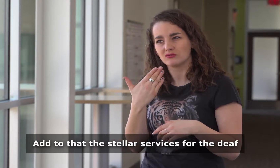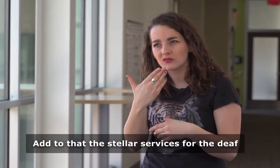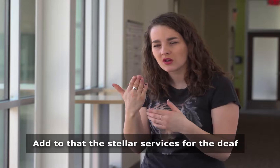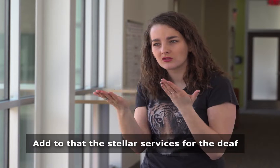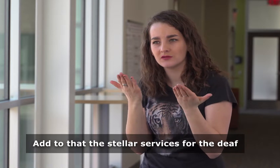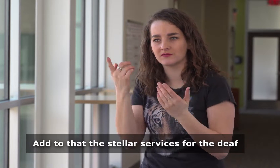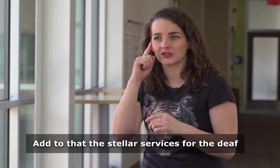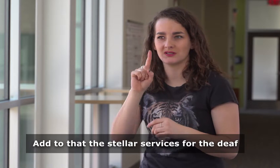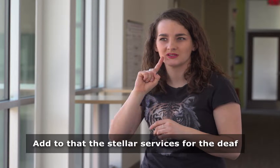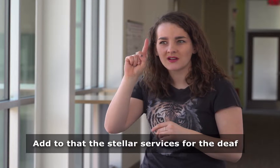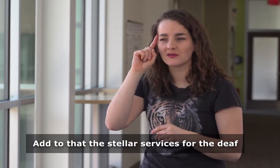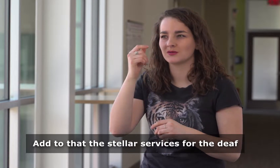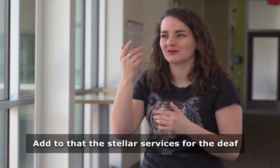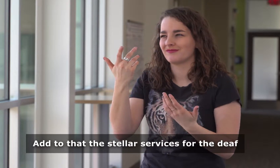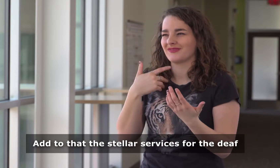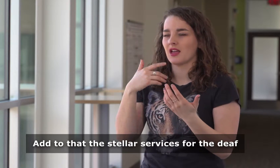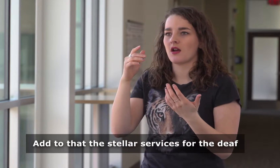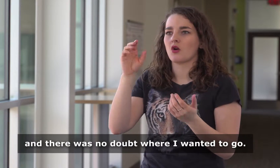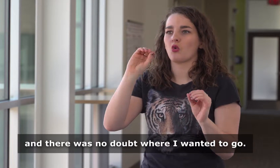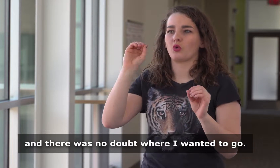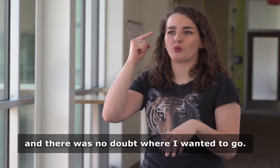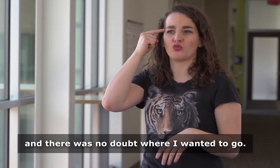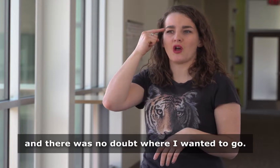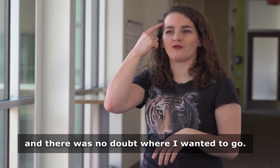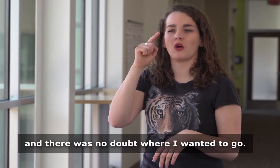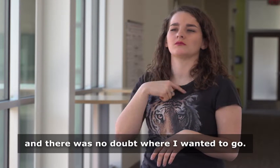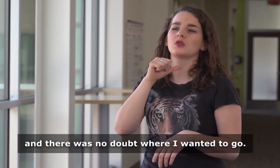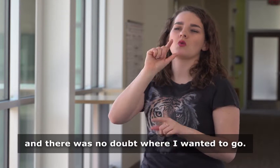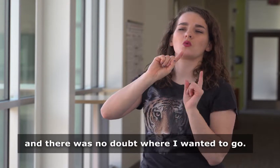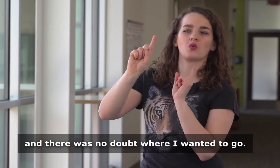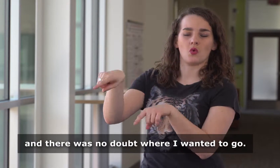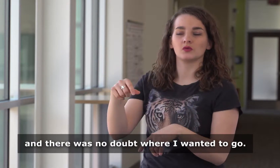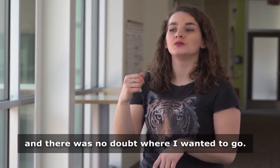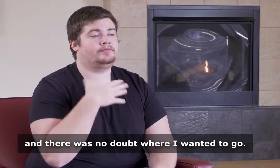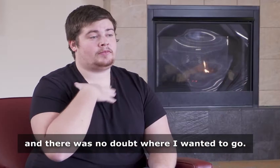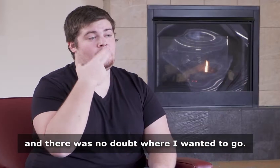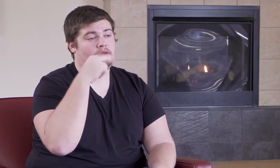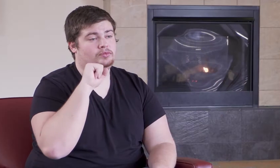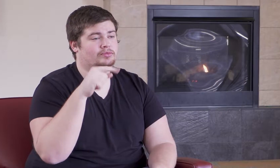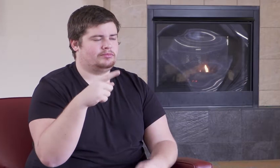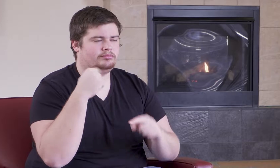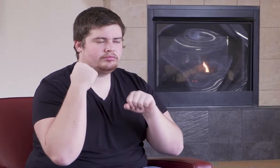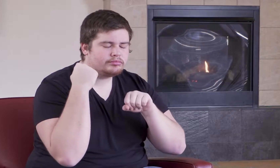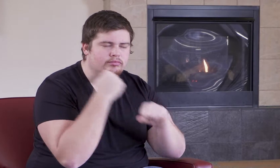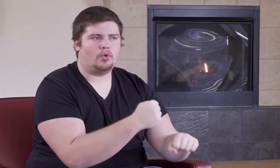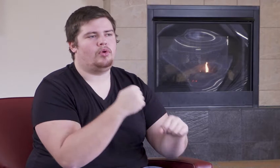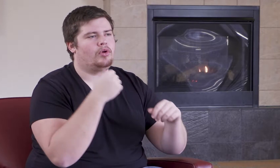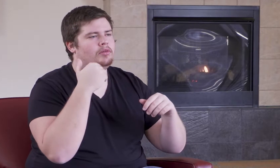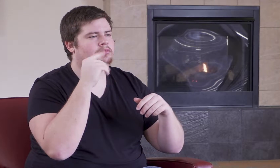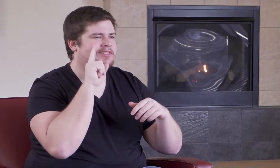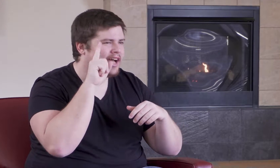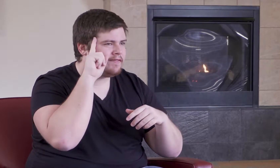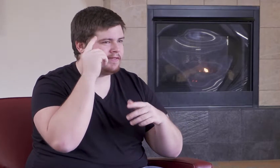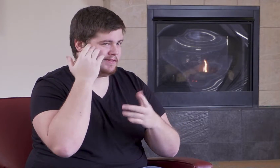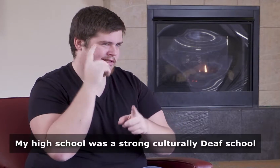Add to that the stellar services for the Deaf and there was no doubt where I wanted to go.